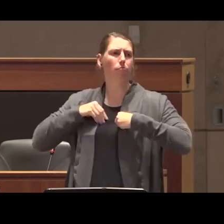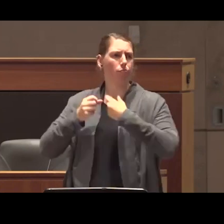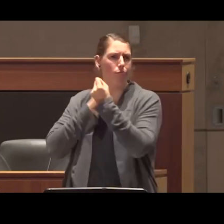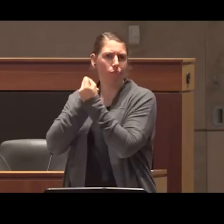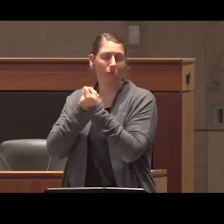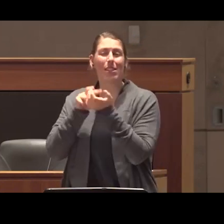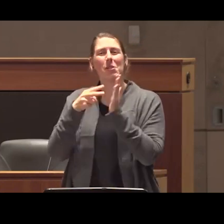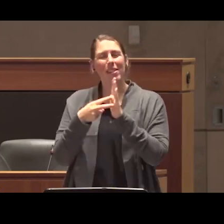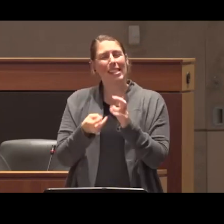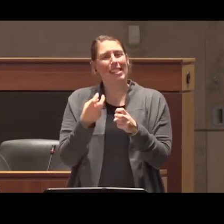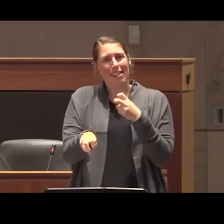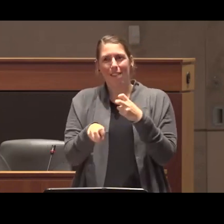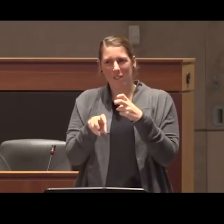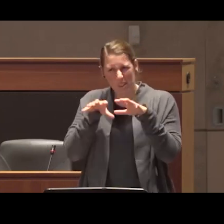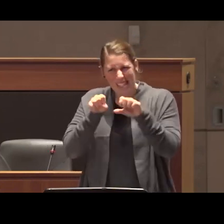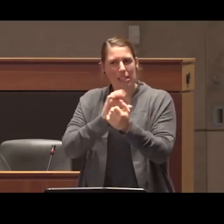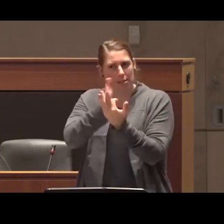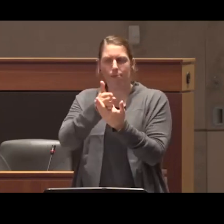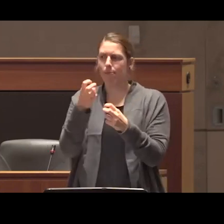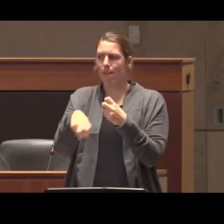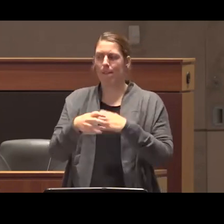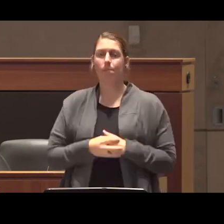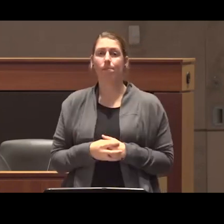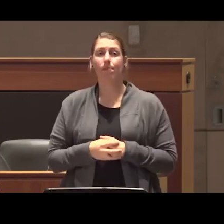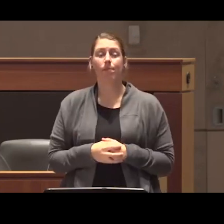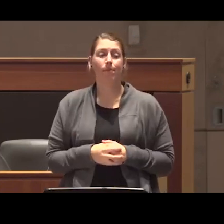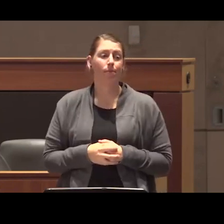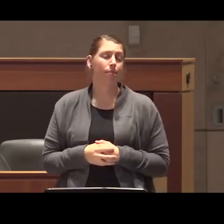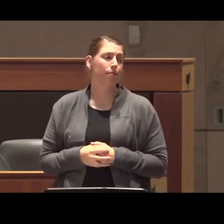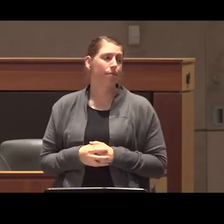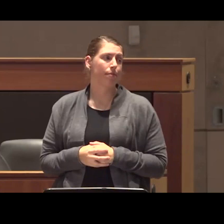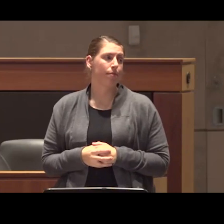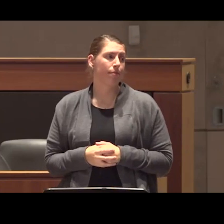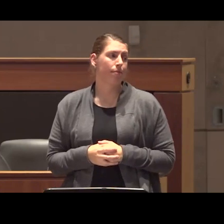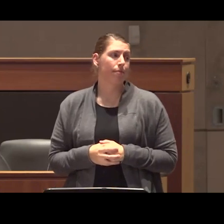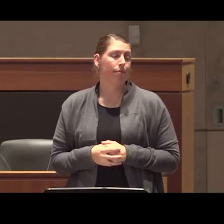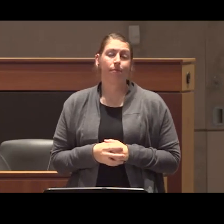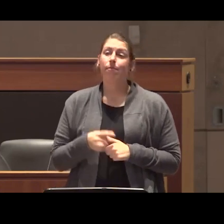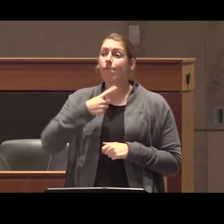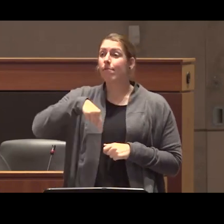have gained traction I think those of us who are kind of those of us who share similar values